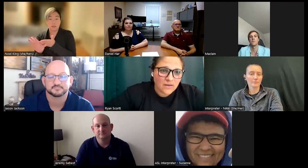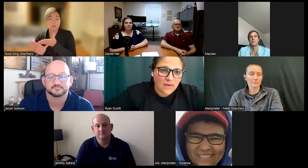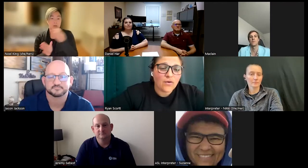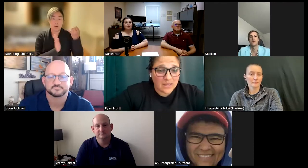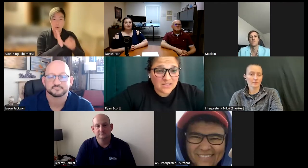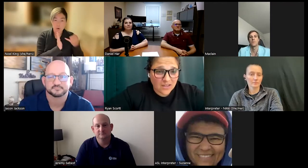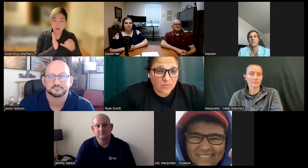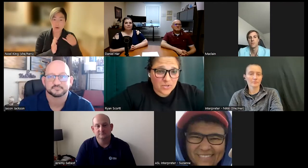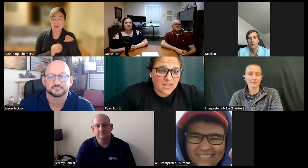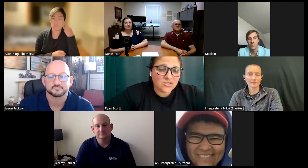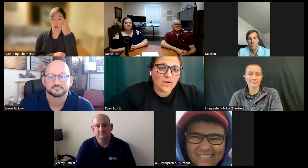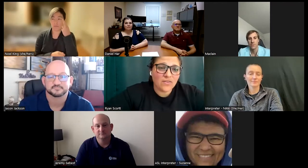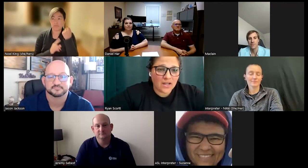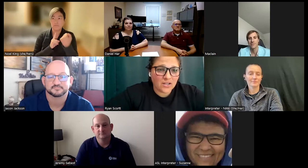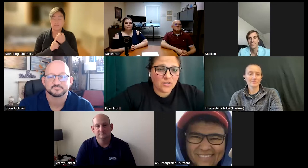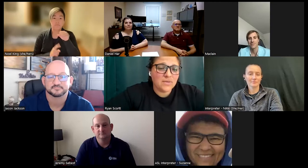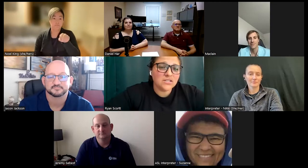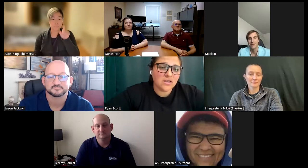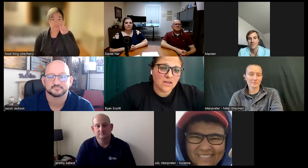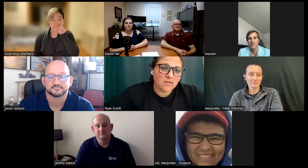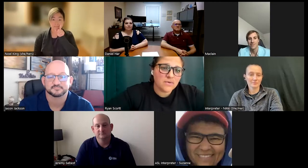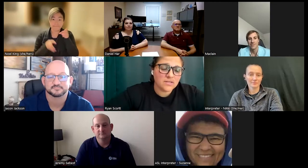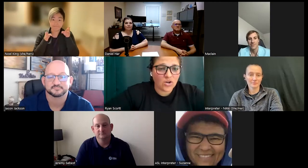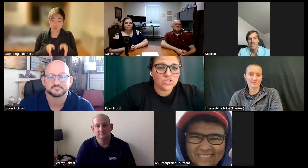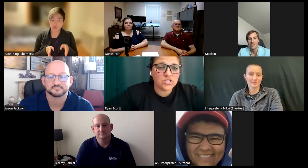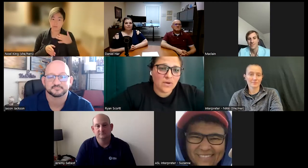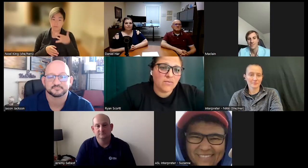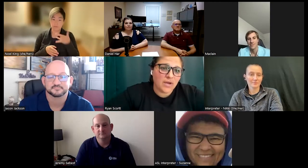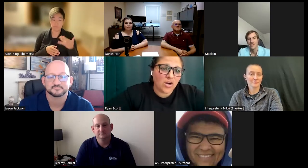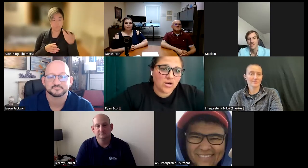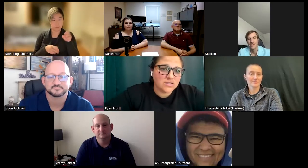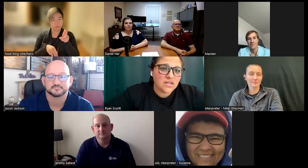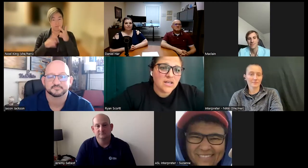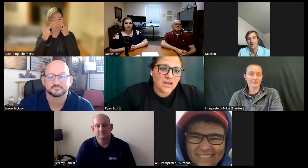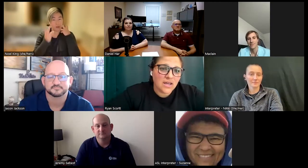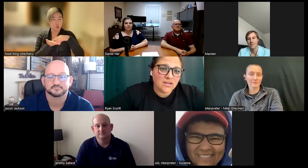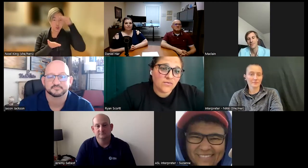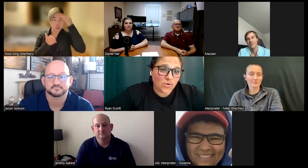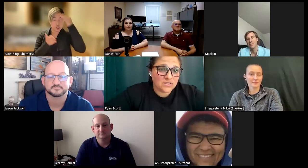is therapeutic so I thought I could mix their psychology with my art and for